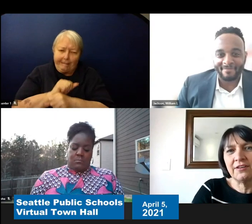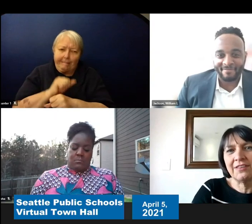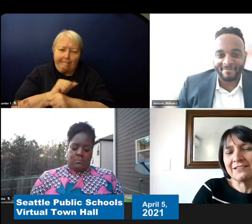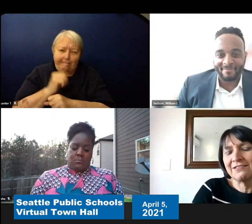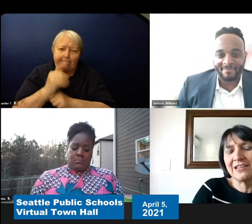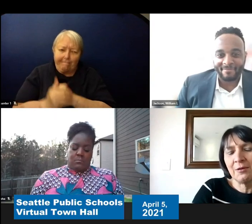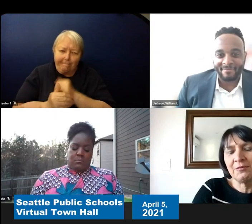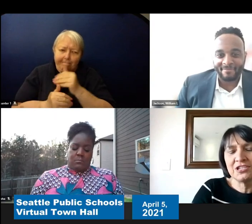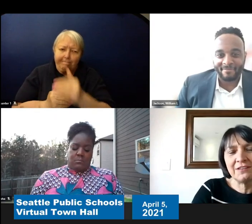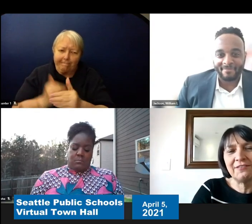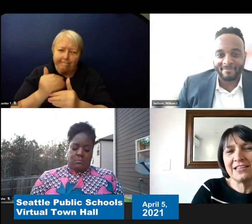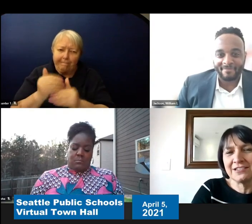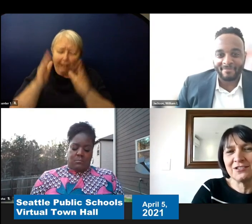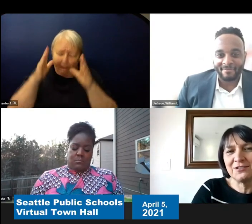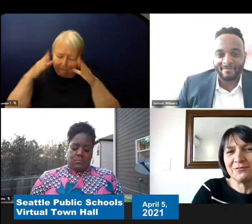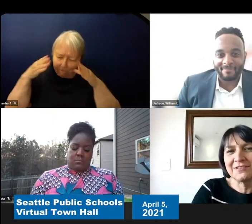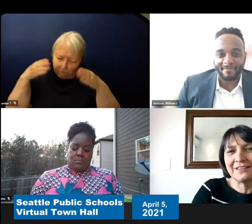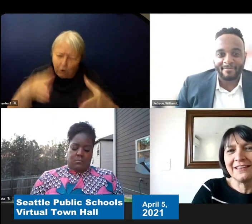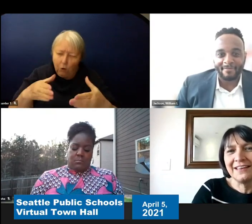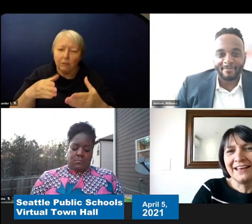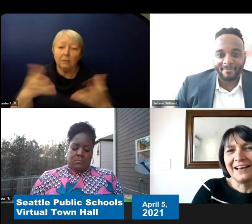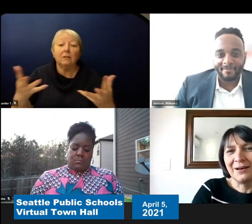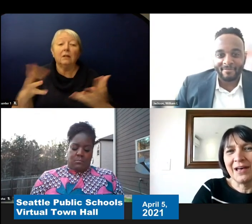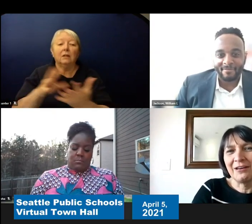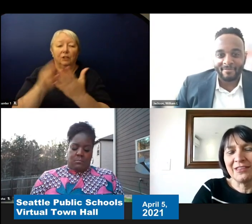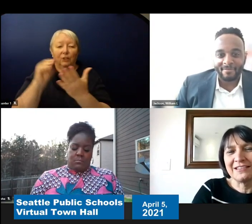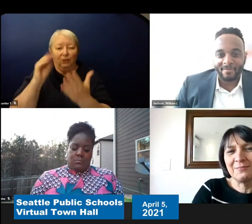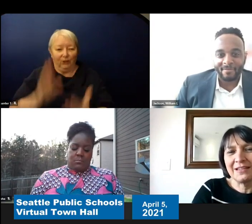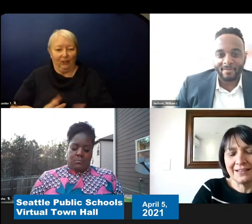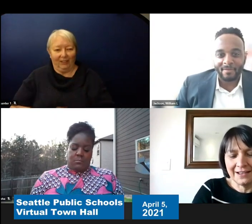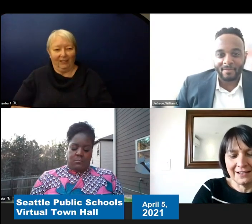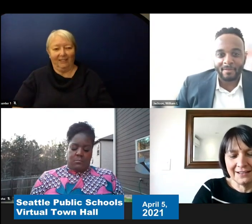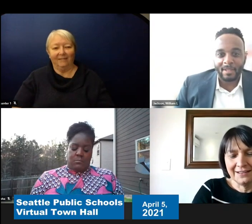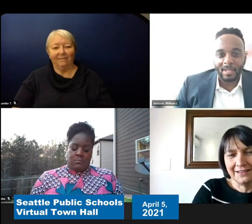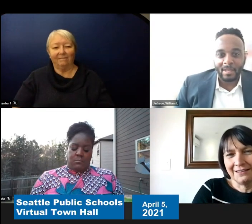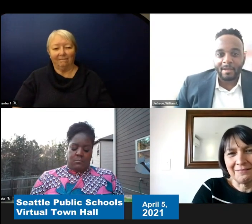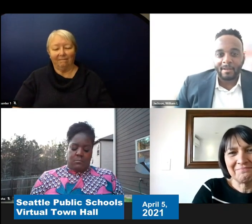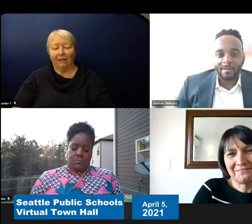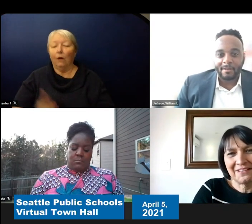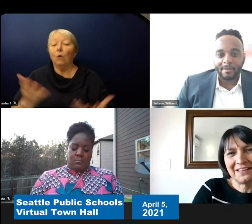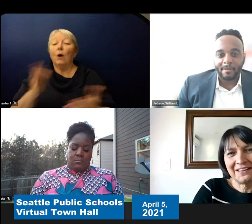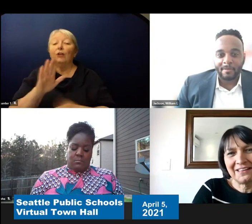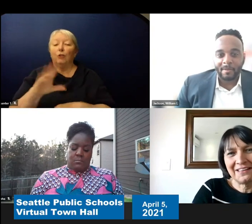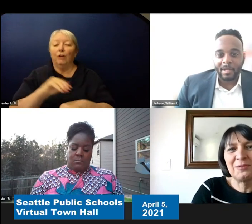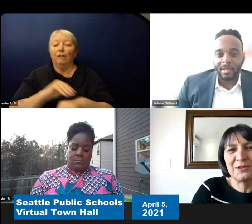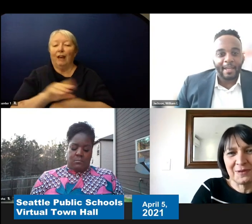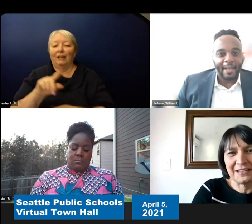So tell me what's your advice to students and how things have been. Yeah you know from your perspective.